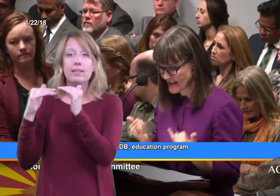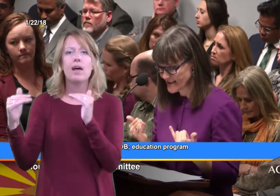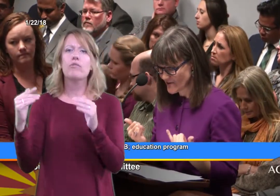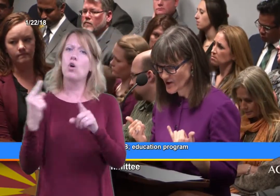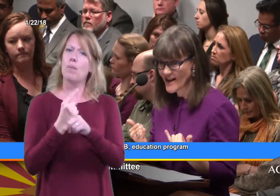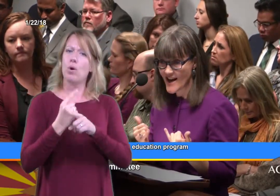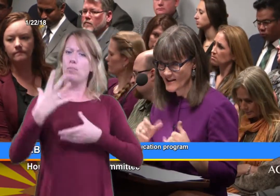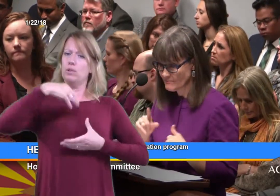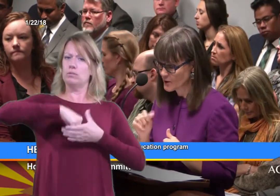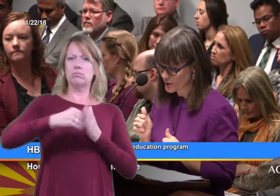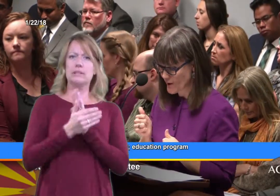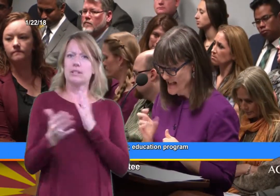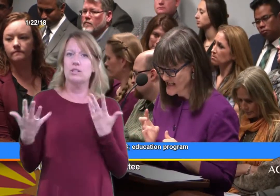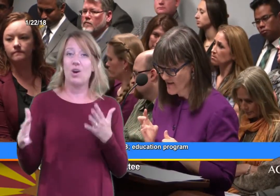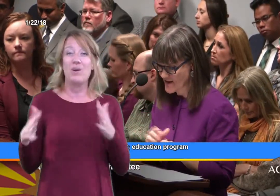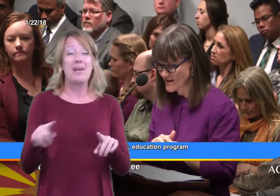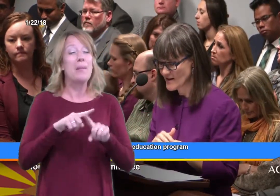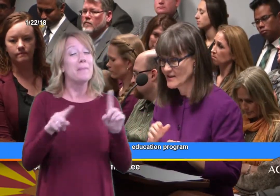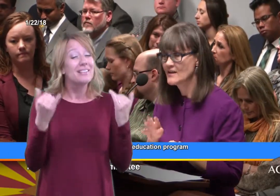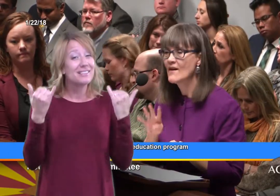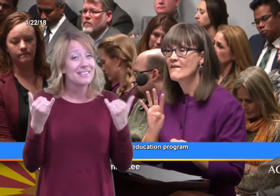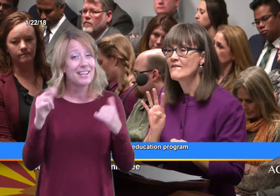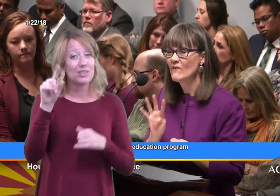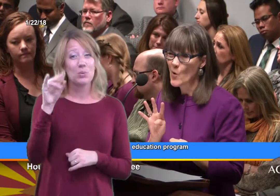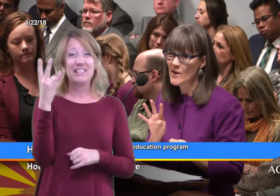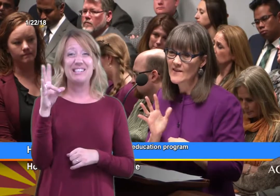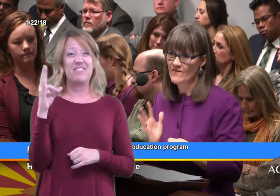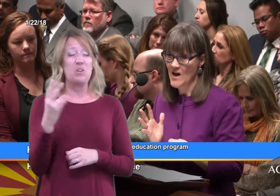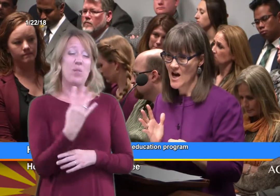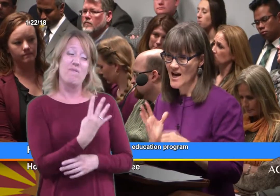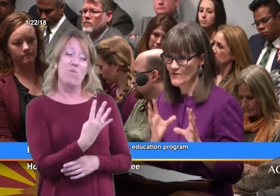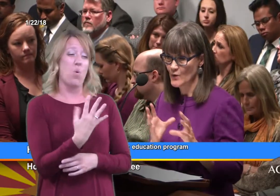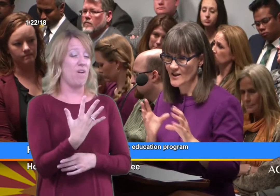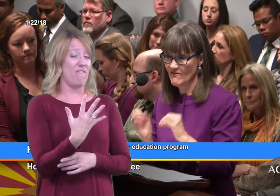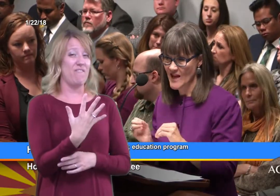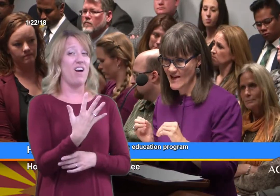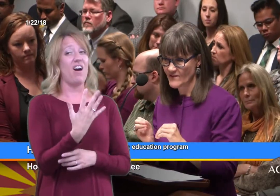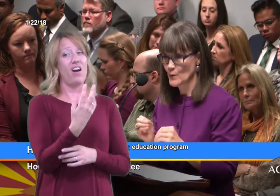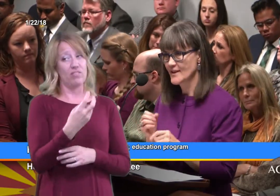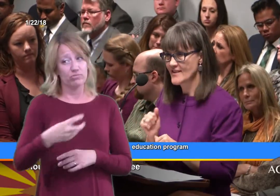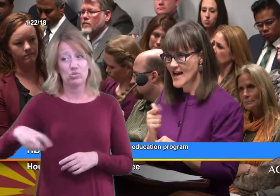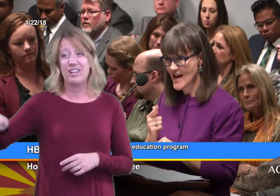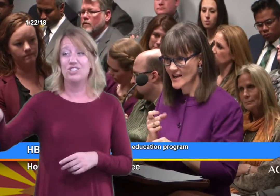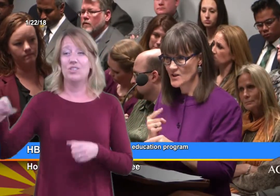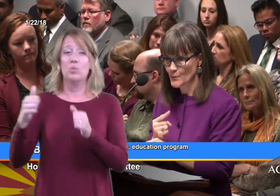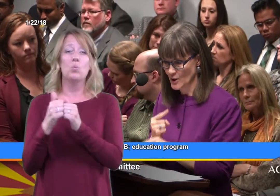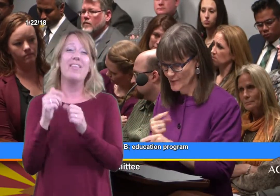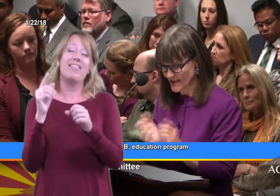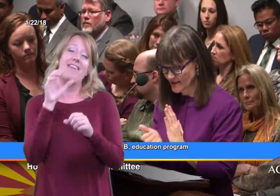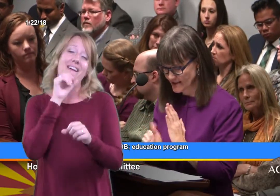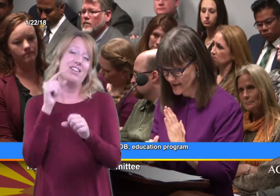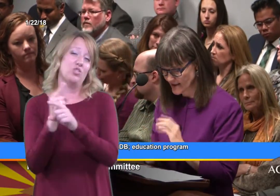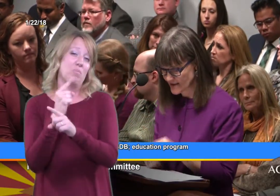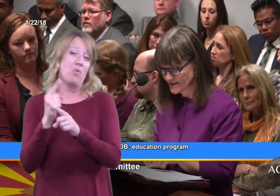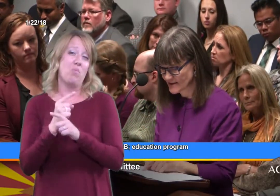As of today, or 2017, 4 to 5 would have left with age-appropriate skills.